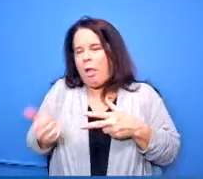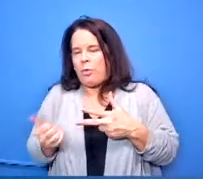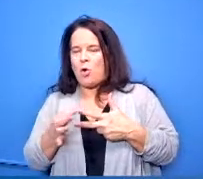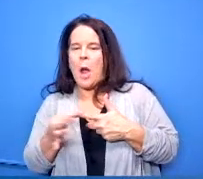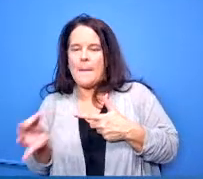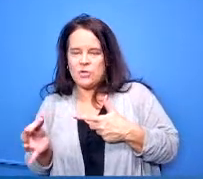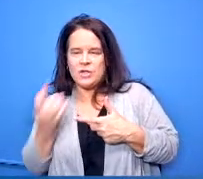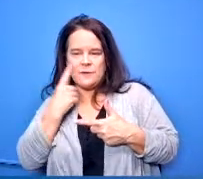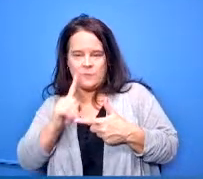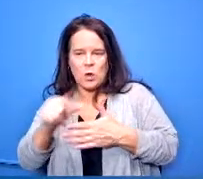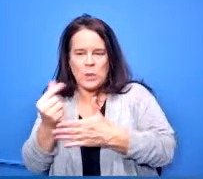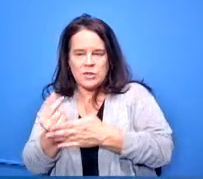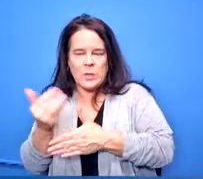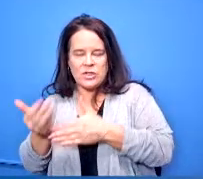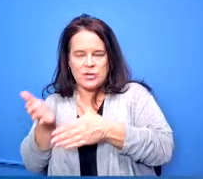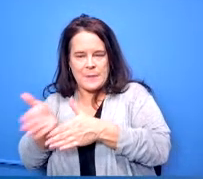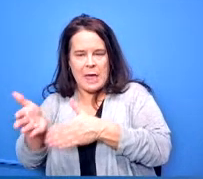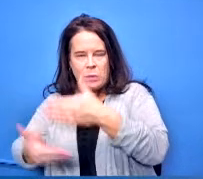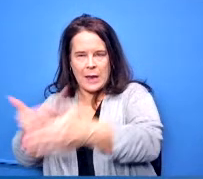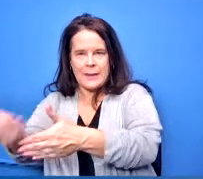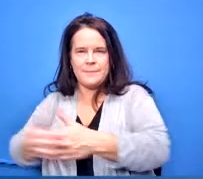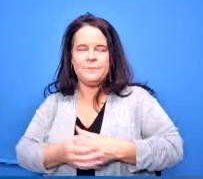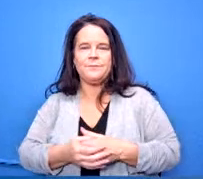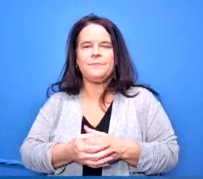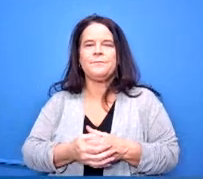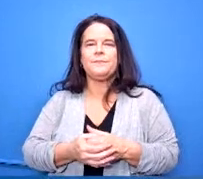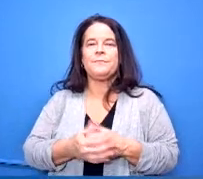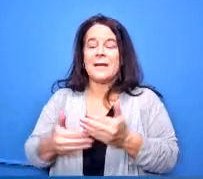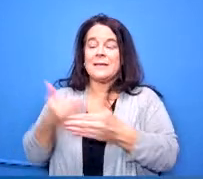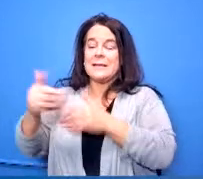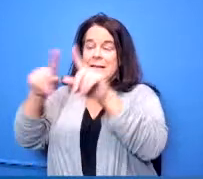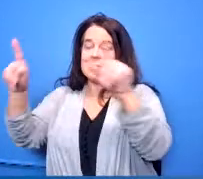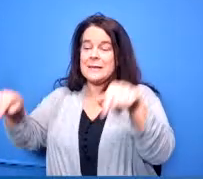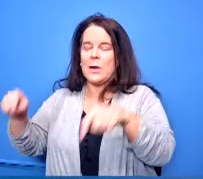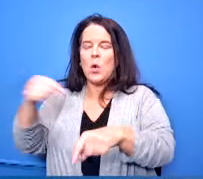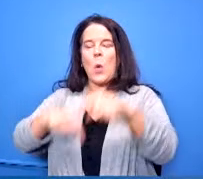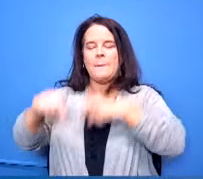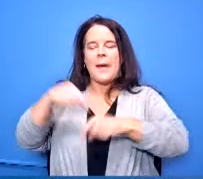then the last slide is just kind of going back to the requirements and i highlighted in blue